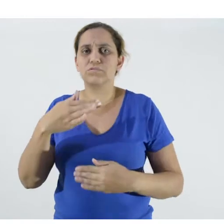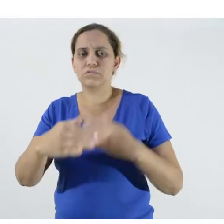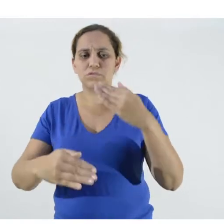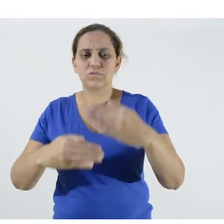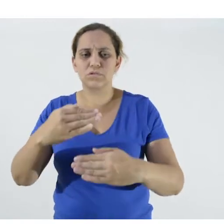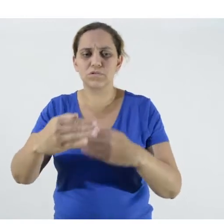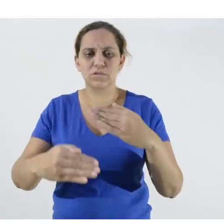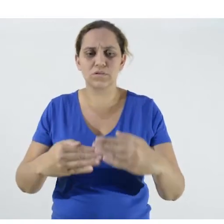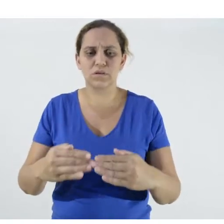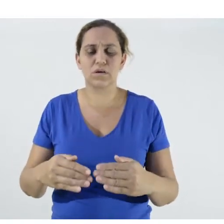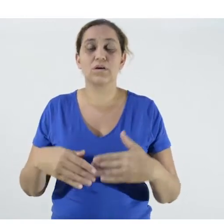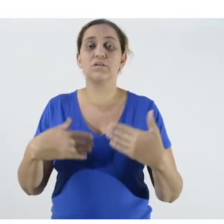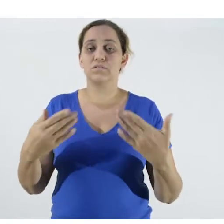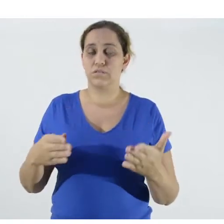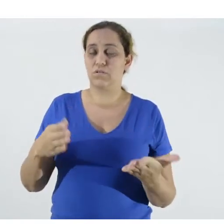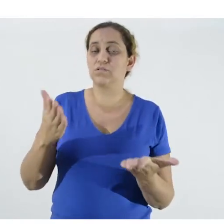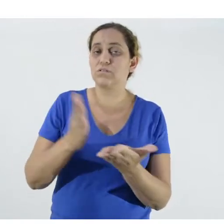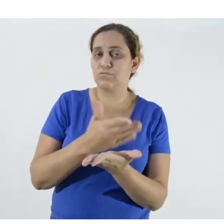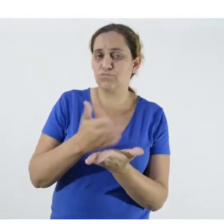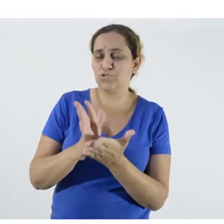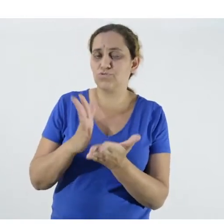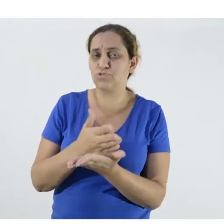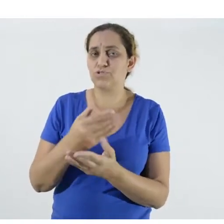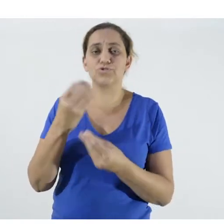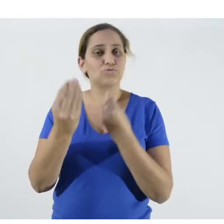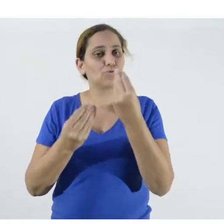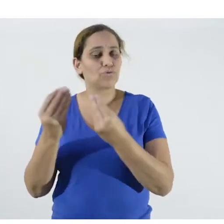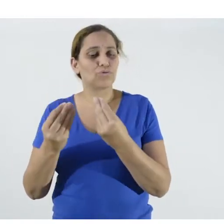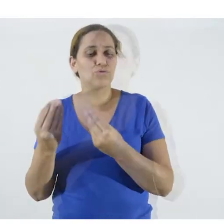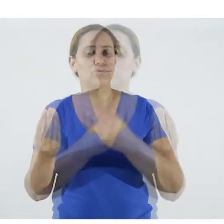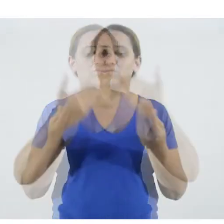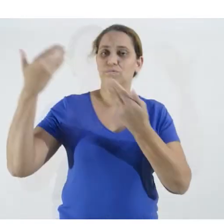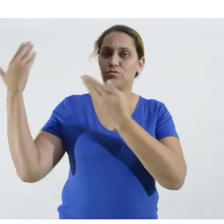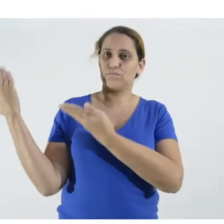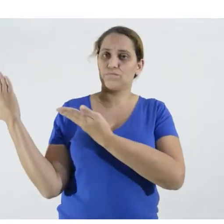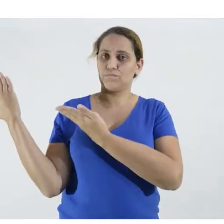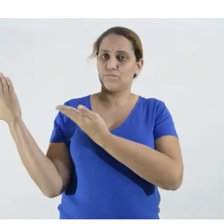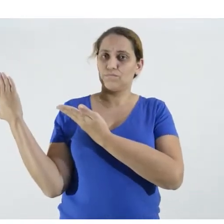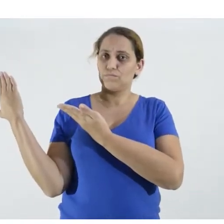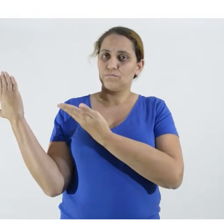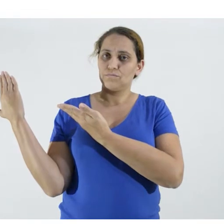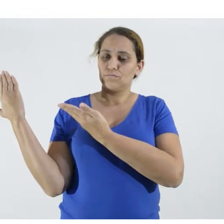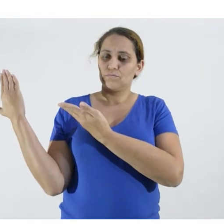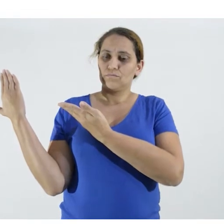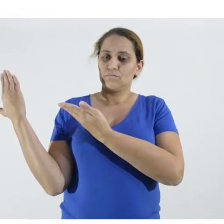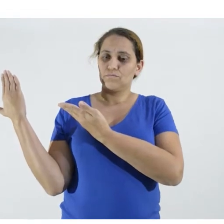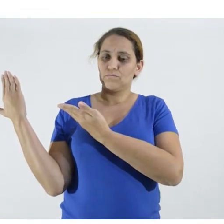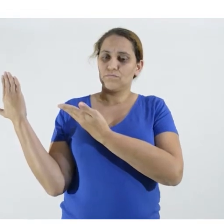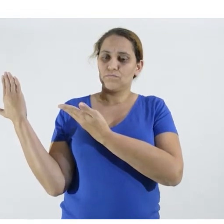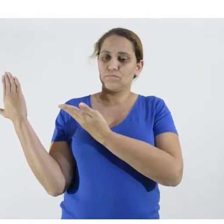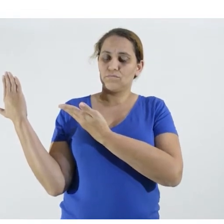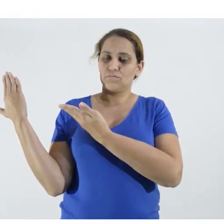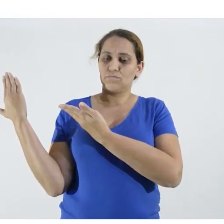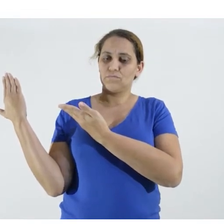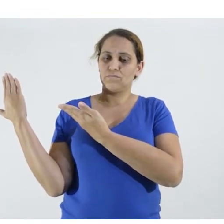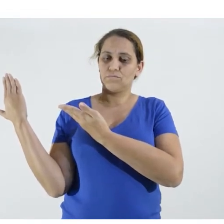is divided into 12 voice messages,